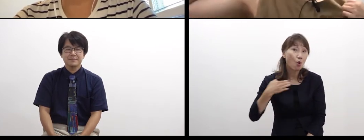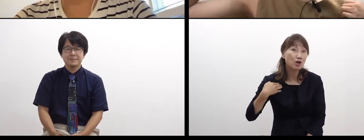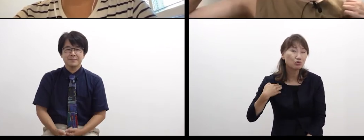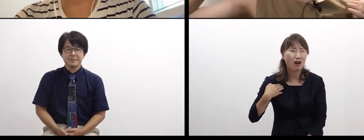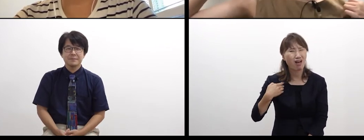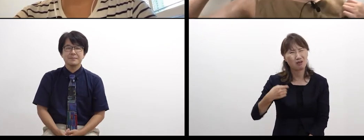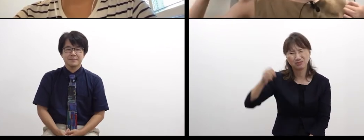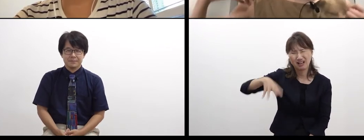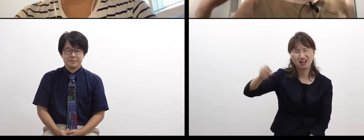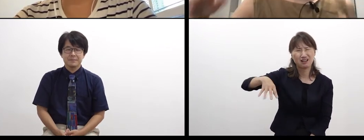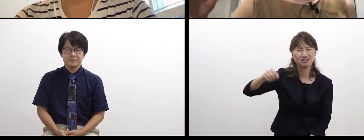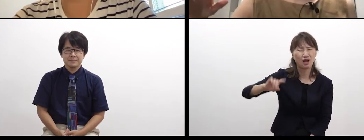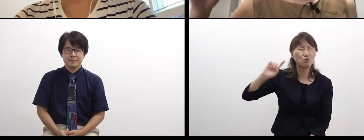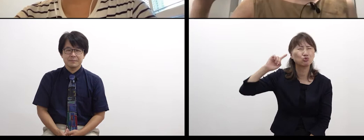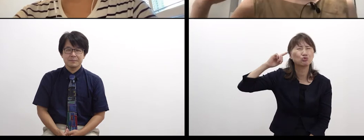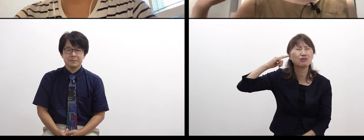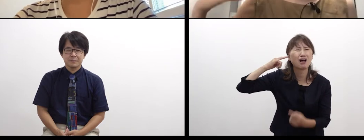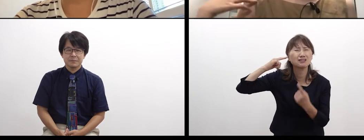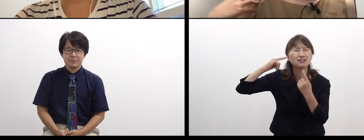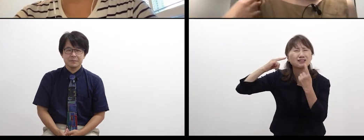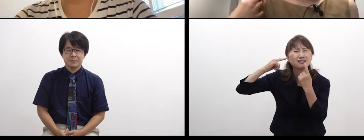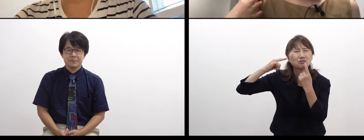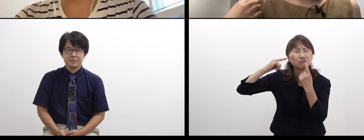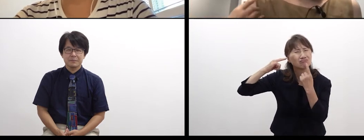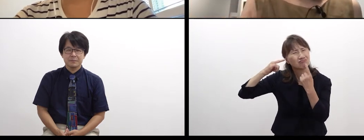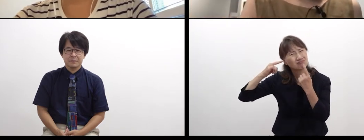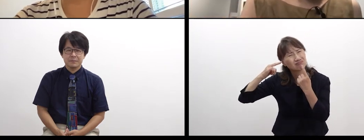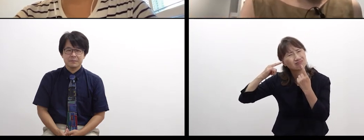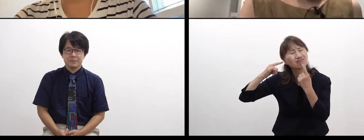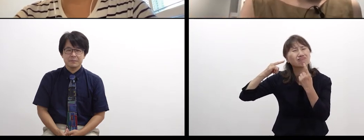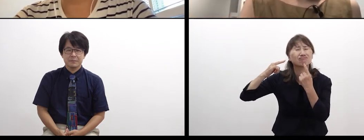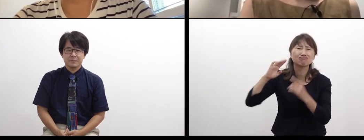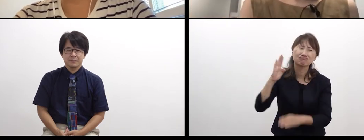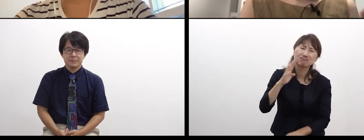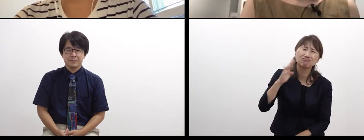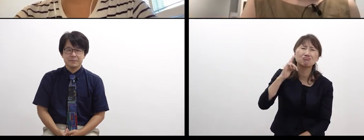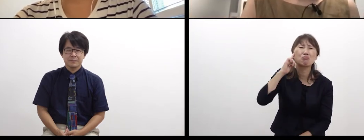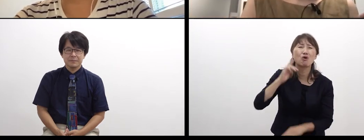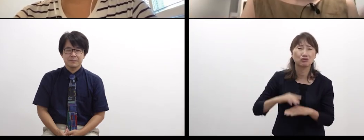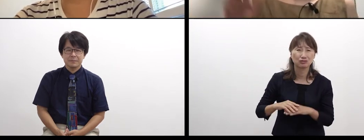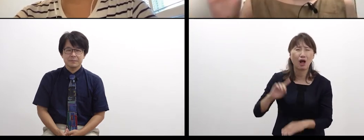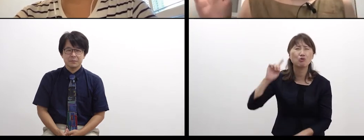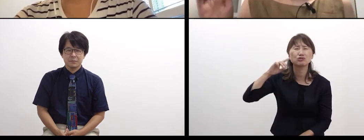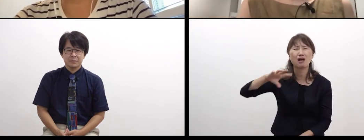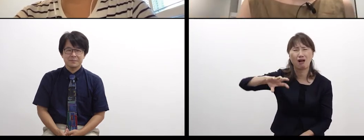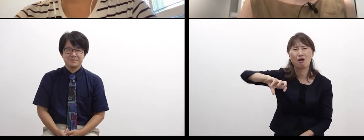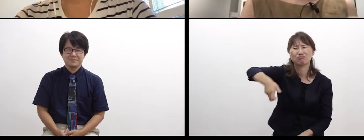and it’s very noisy for me,